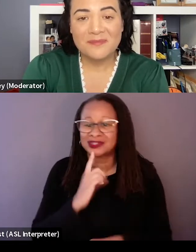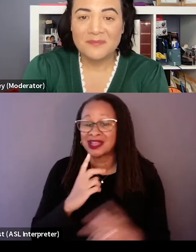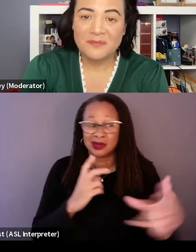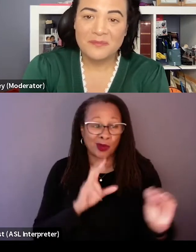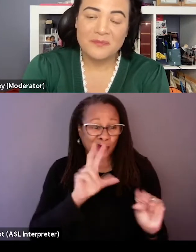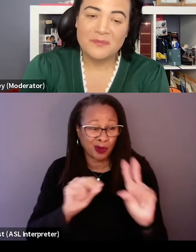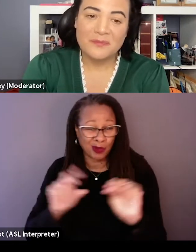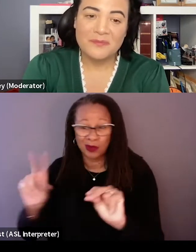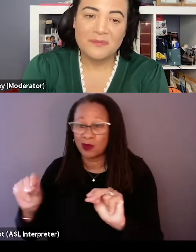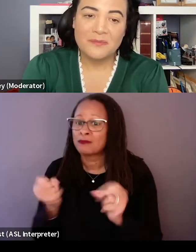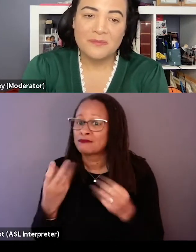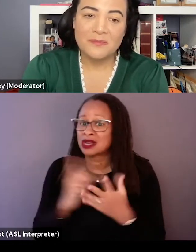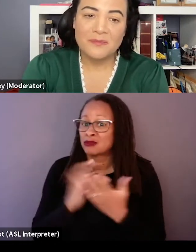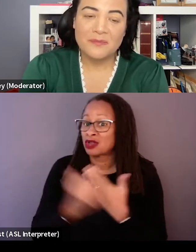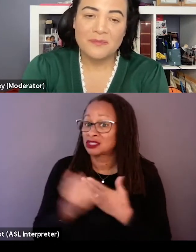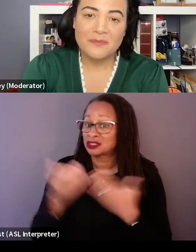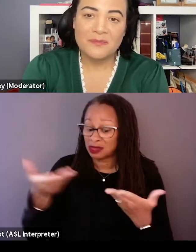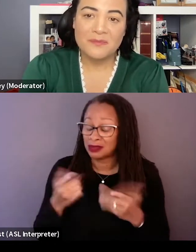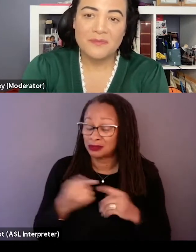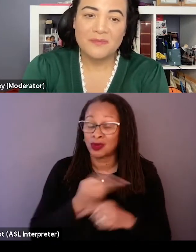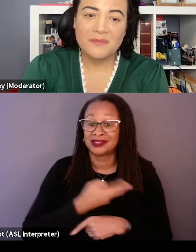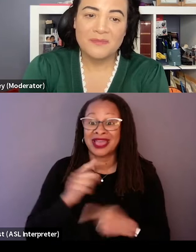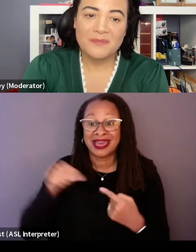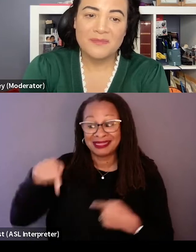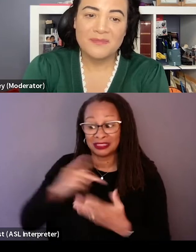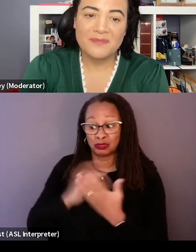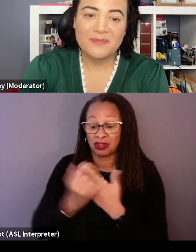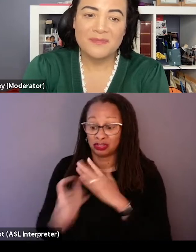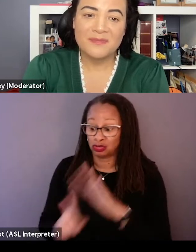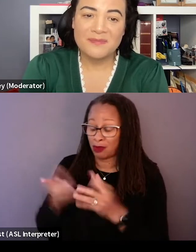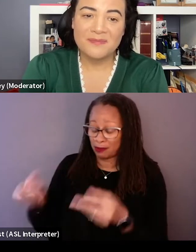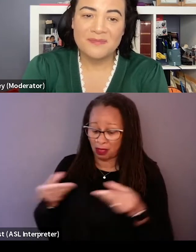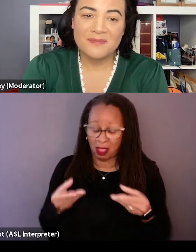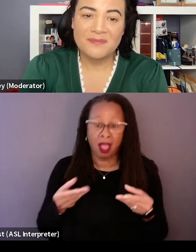and when this one came to us, I mean we had never made a film about a robot.